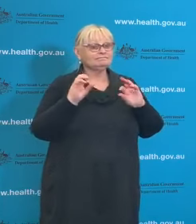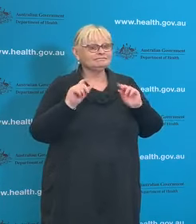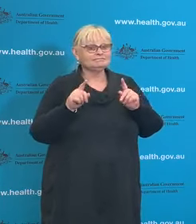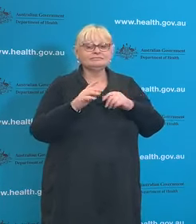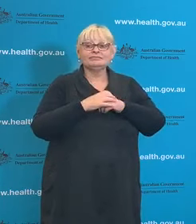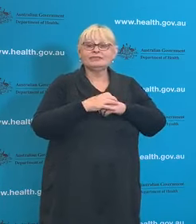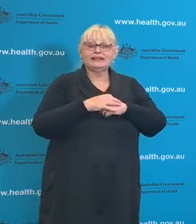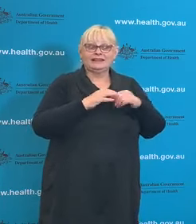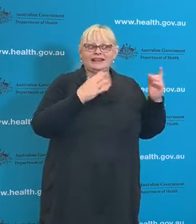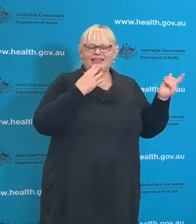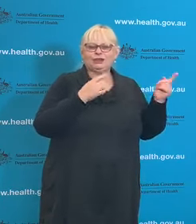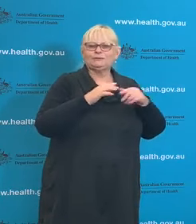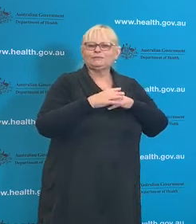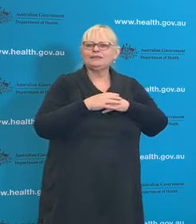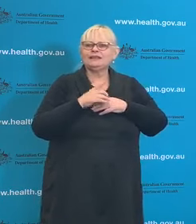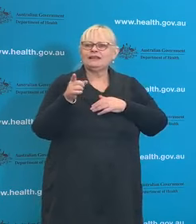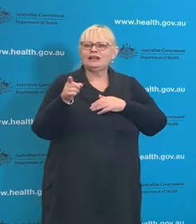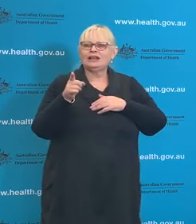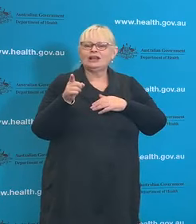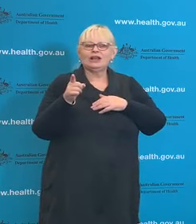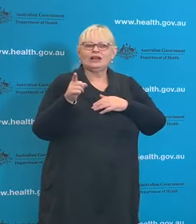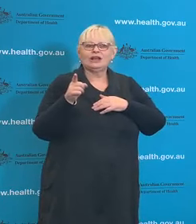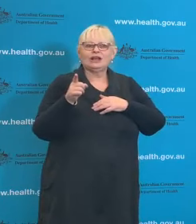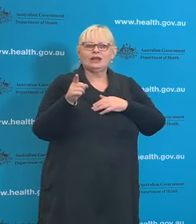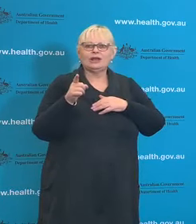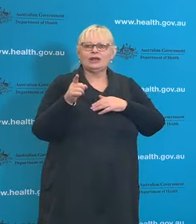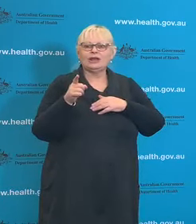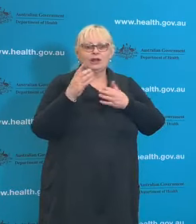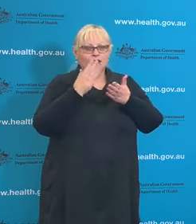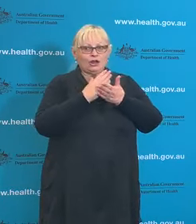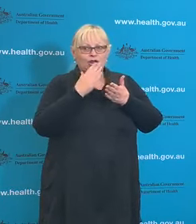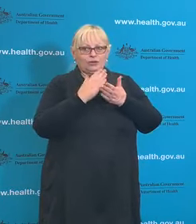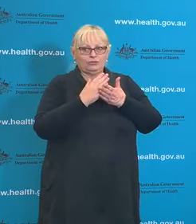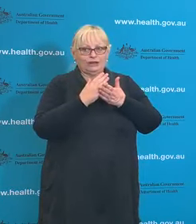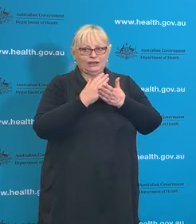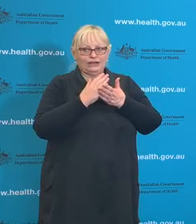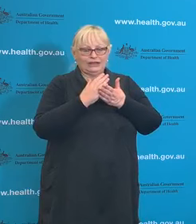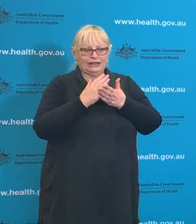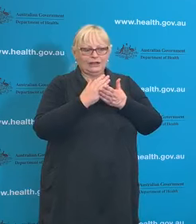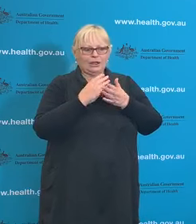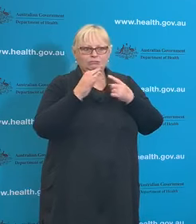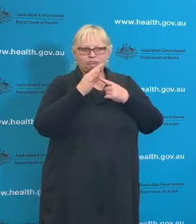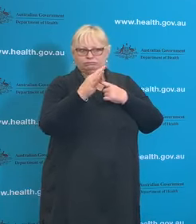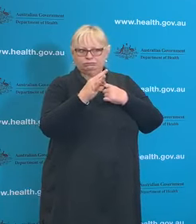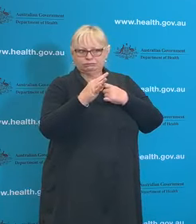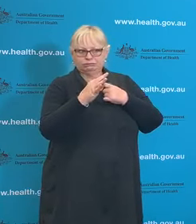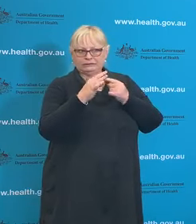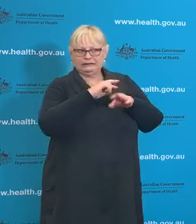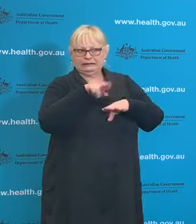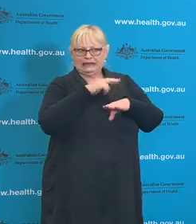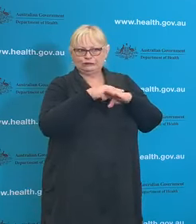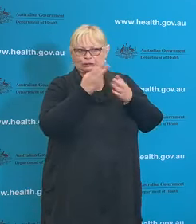This has been the longest period we've had without a National Cabinet meeting, has that caused any